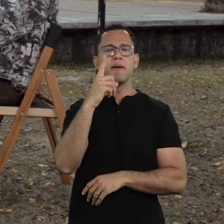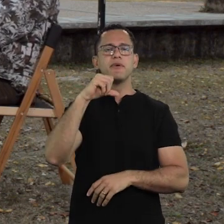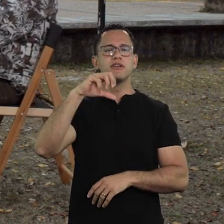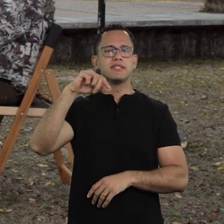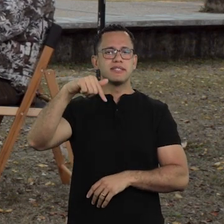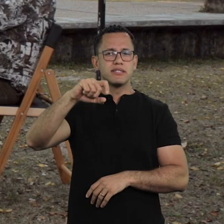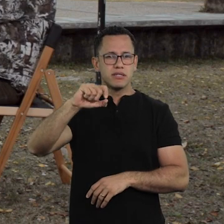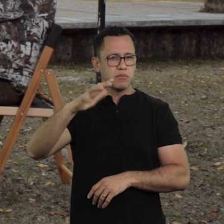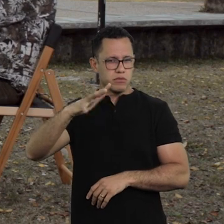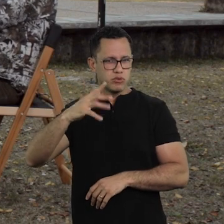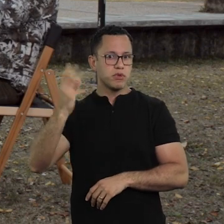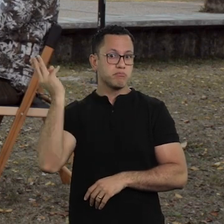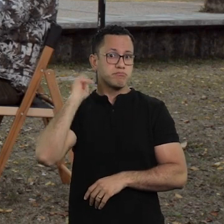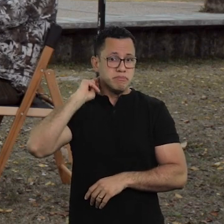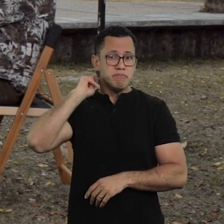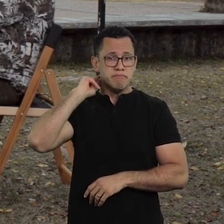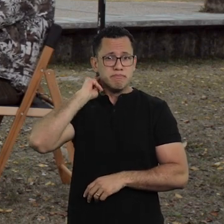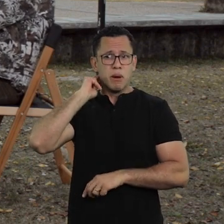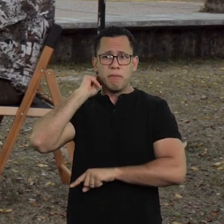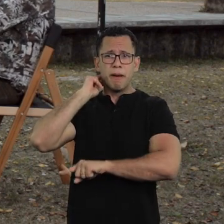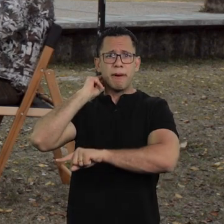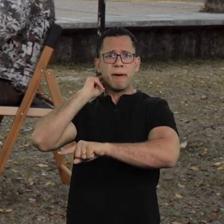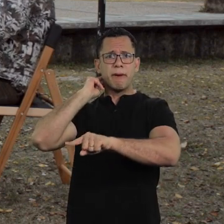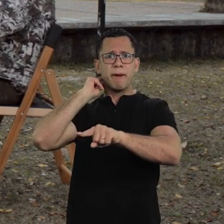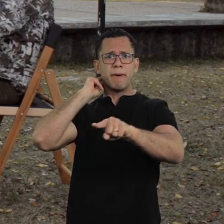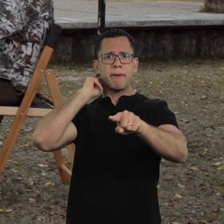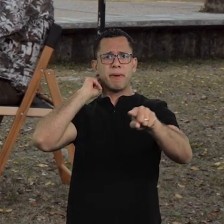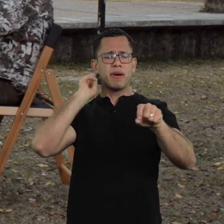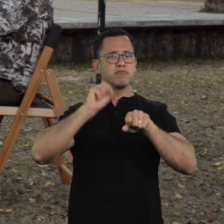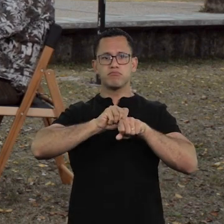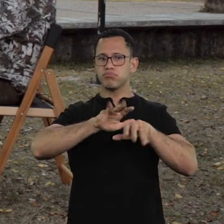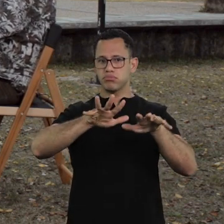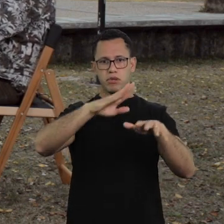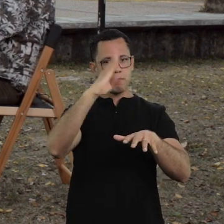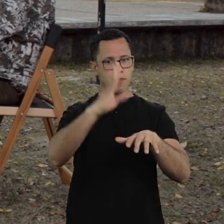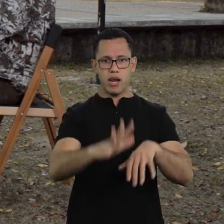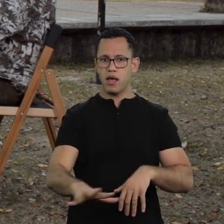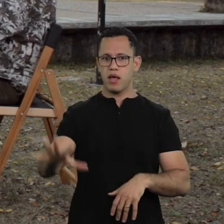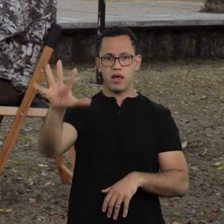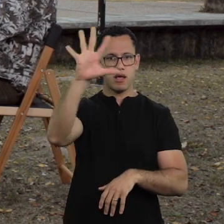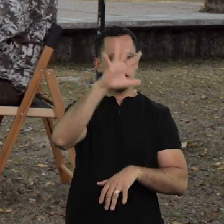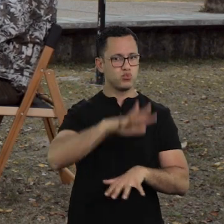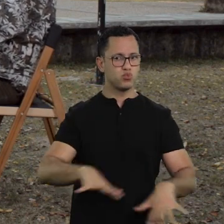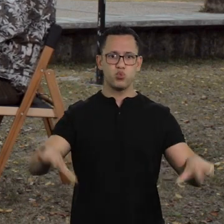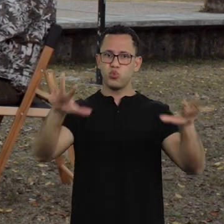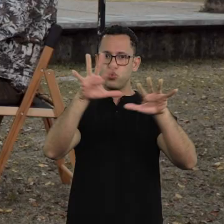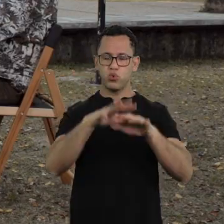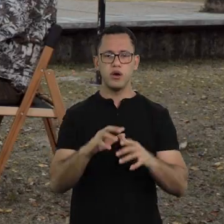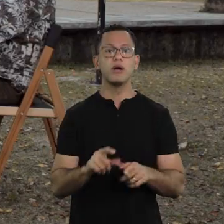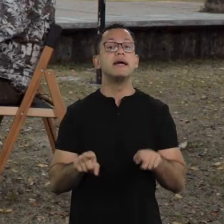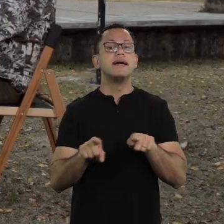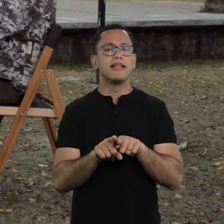Yes, in the early 70’s, meningitis, was a disaster throughout Brazil, right? A disaster.